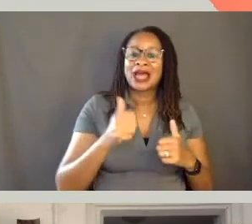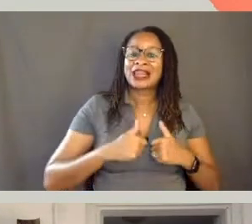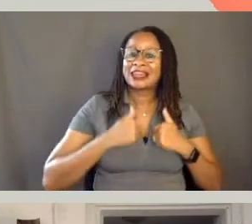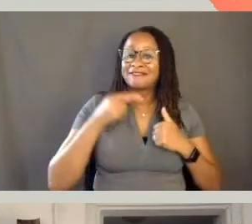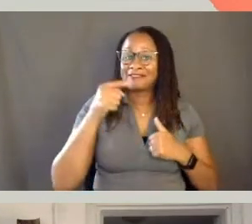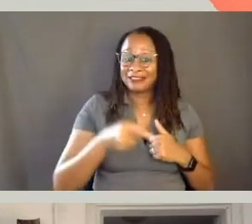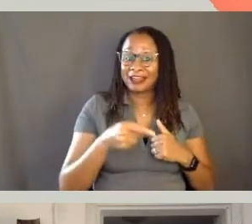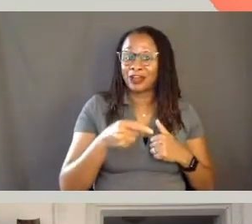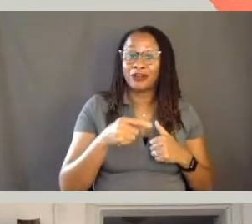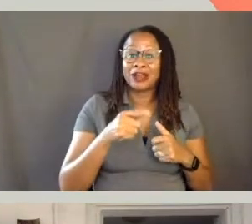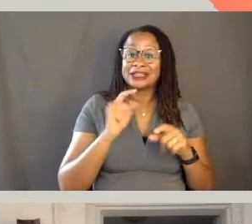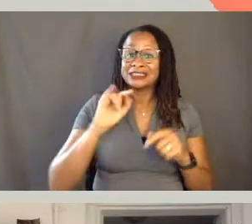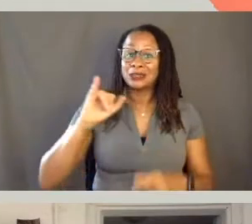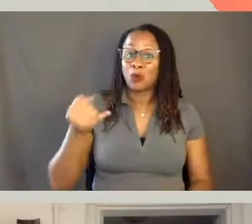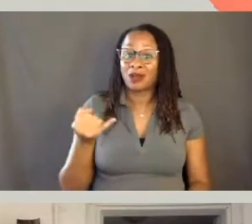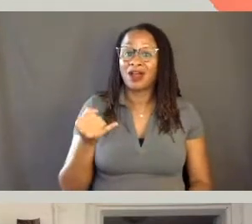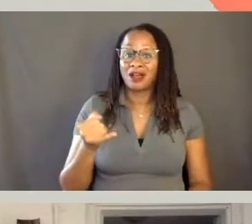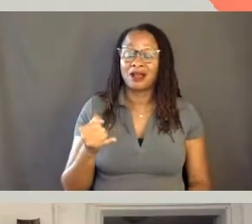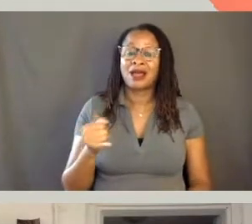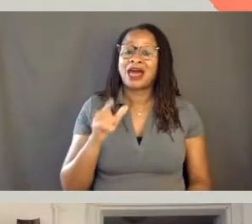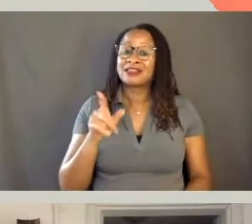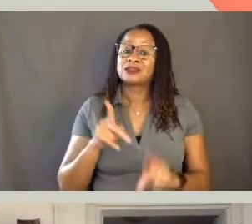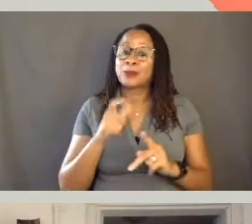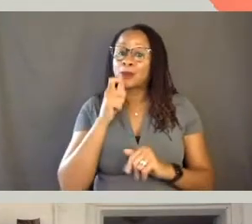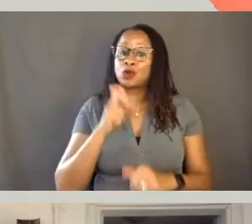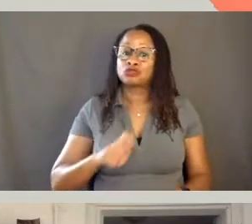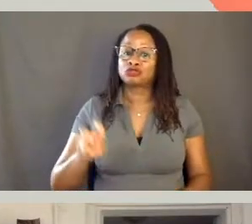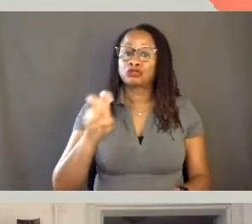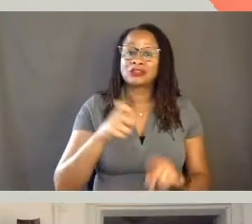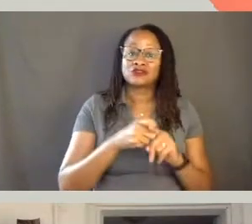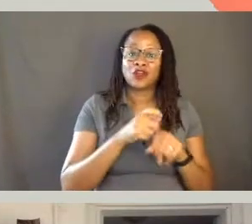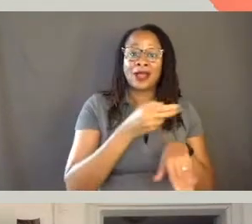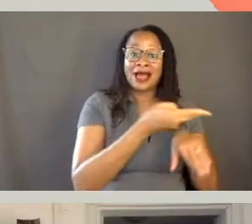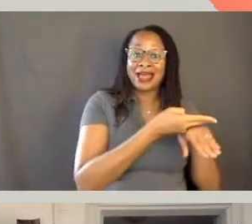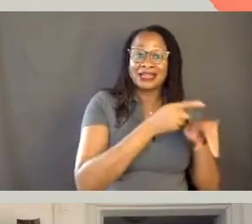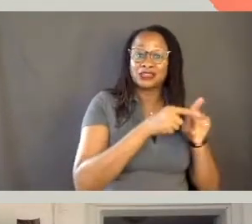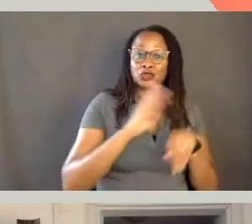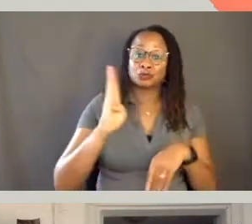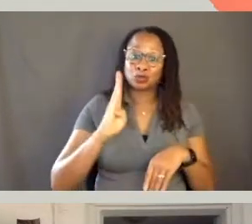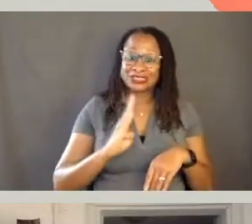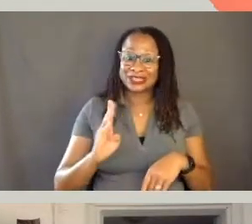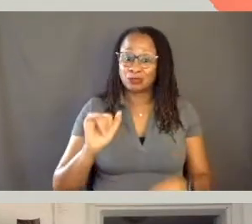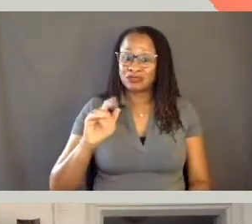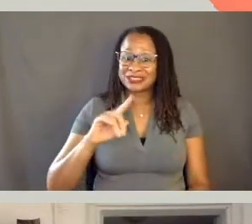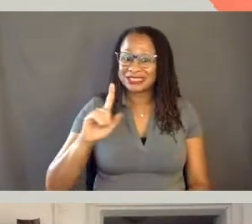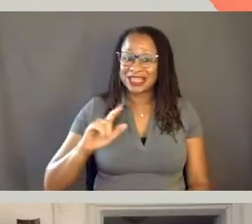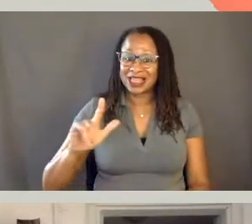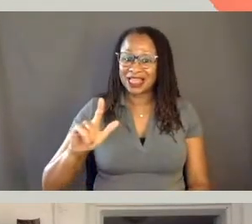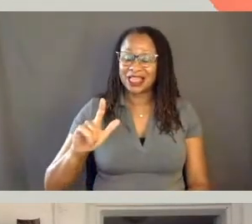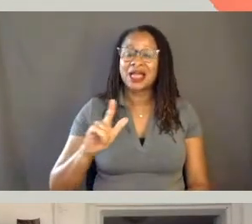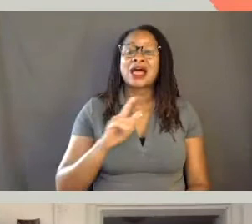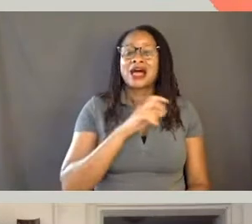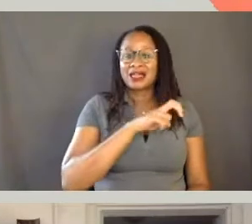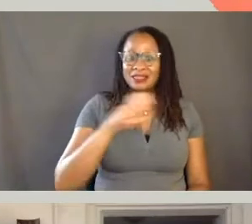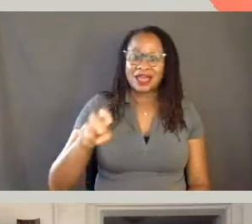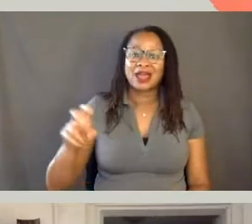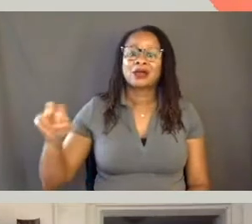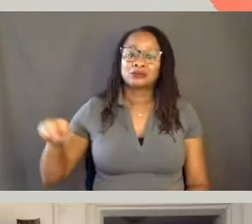And these are folks who traveled from Haiti to Brazil and from Brazil through South and central America,